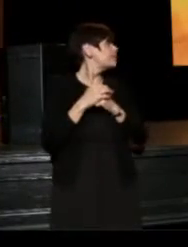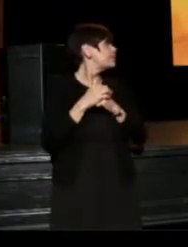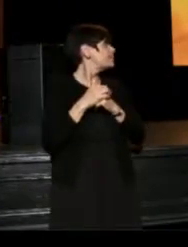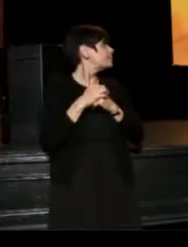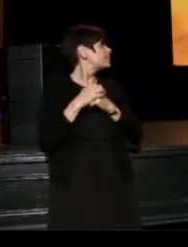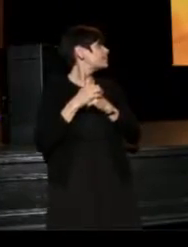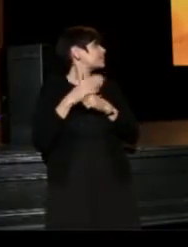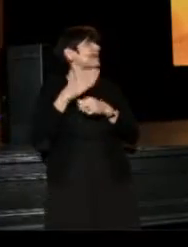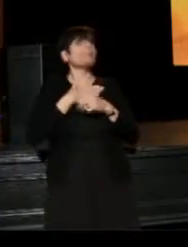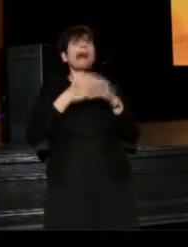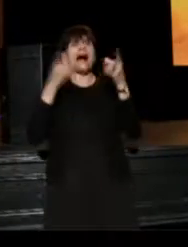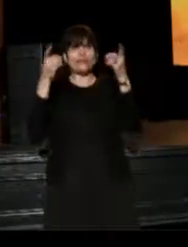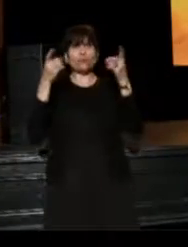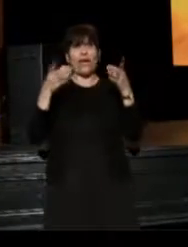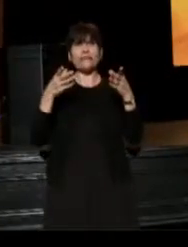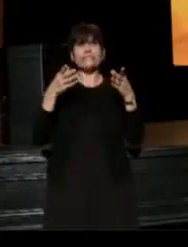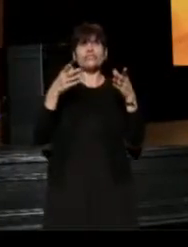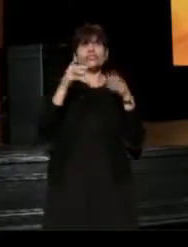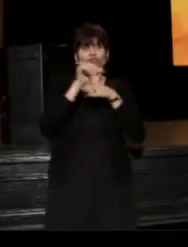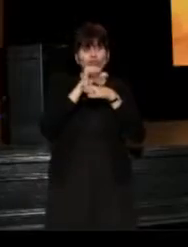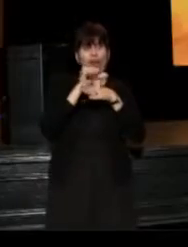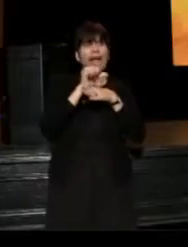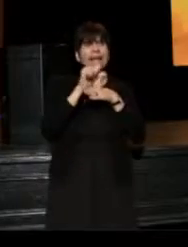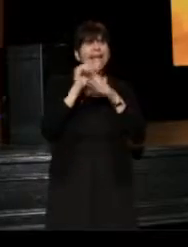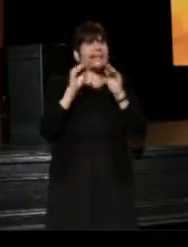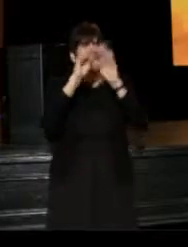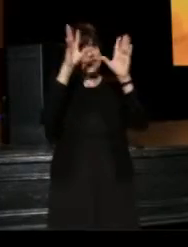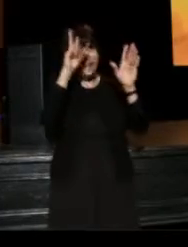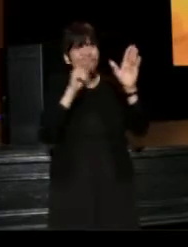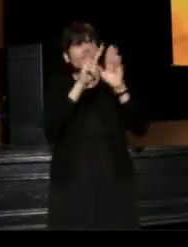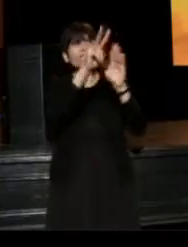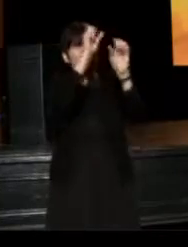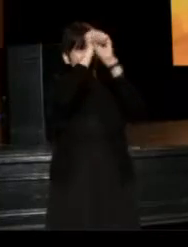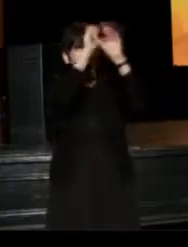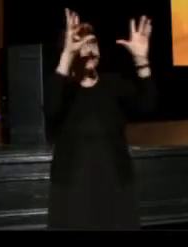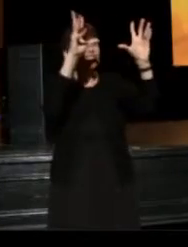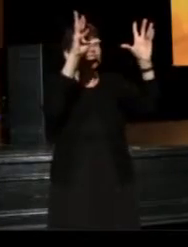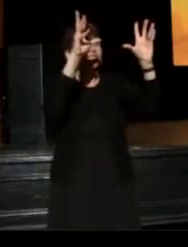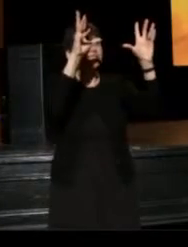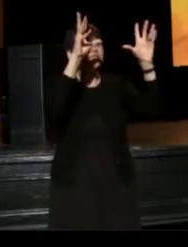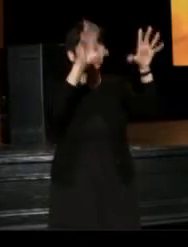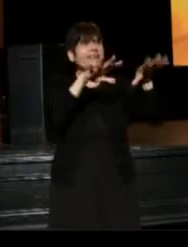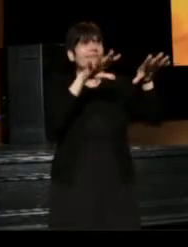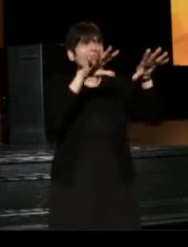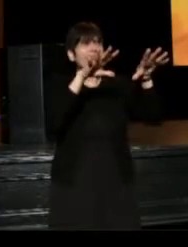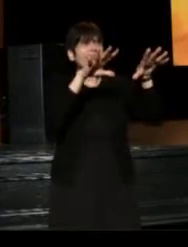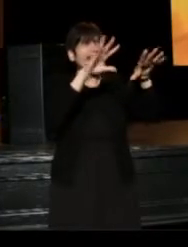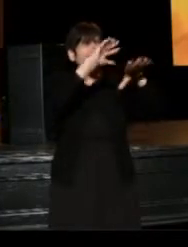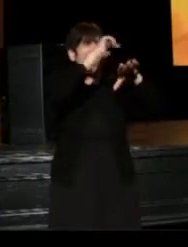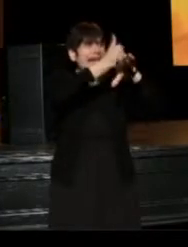My directing training is very much about having a very clear vision in galvanizing those folks' stories,